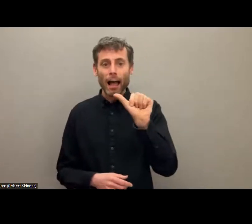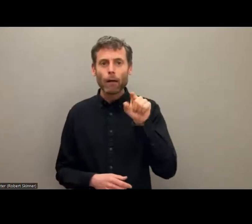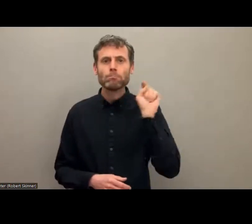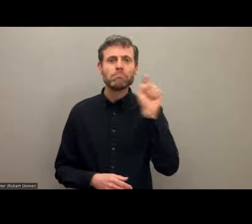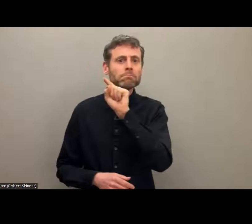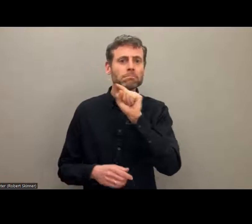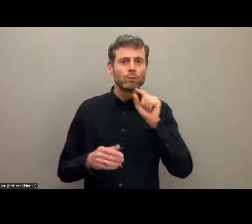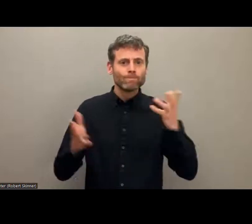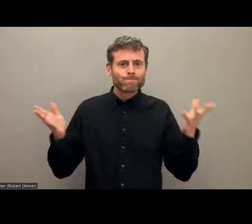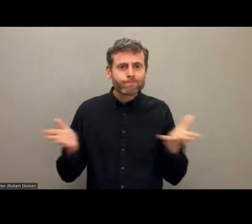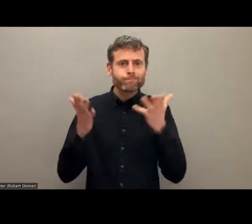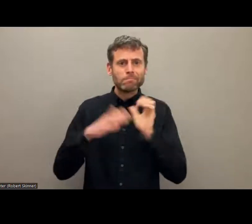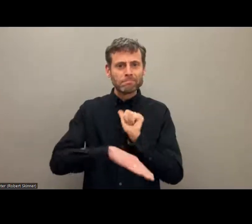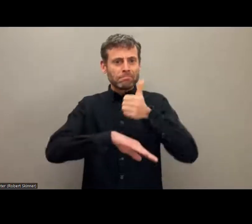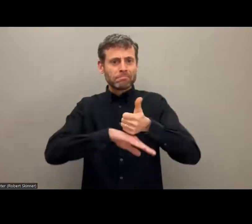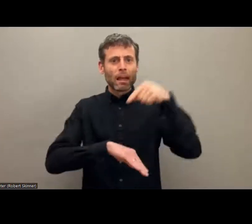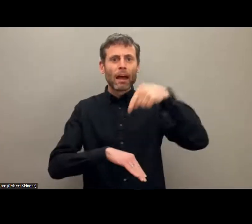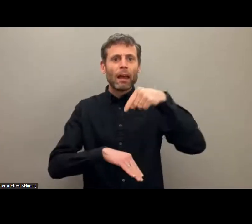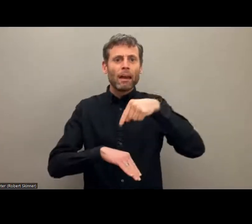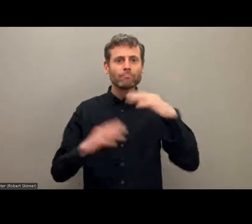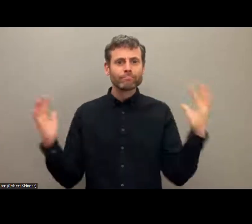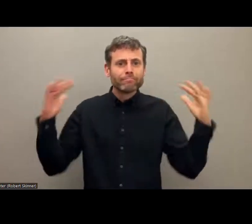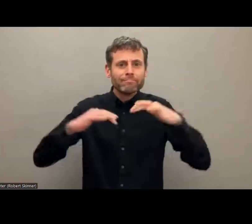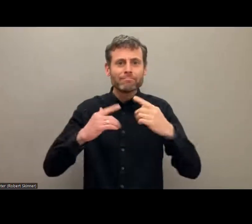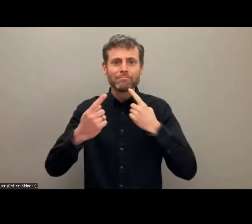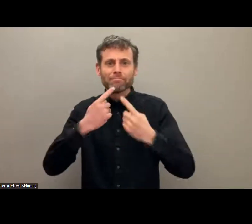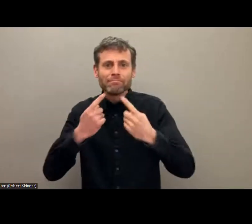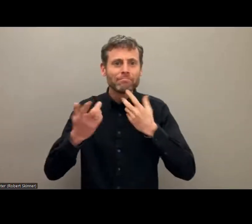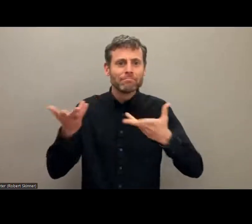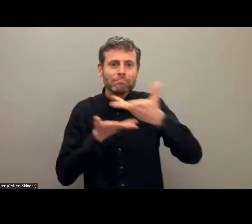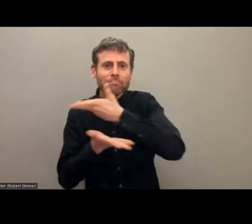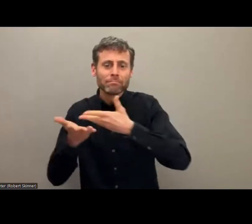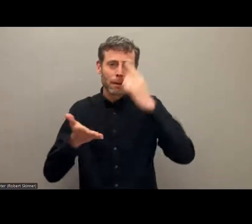And thank you, IPWDGN,